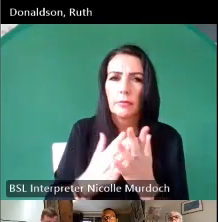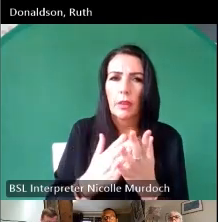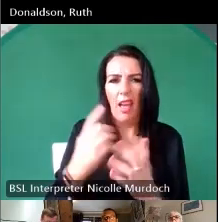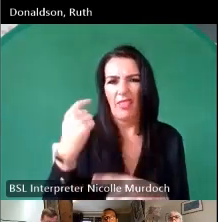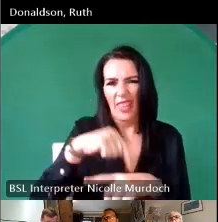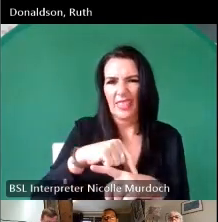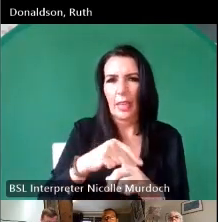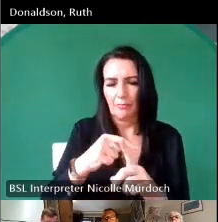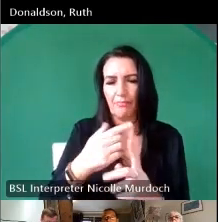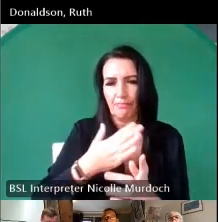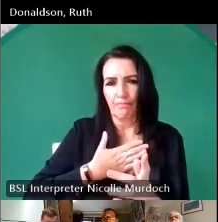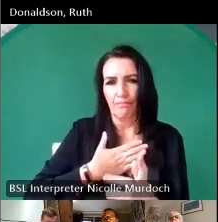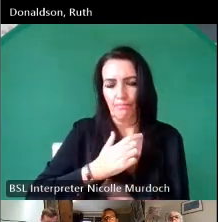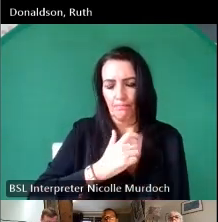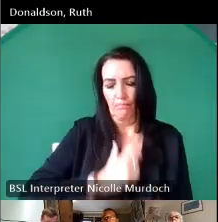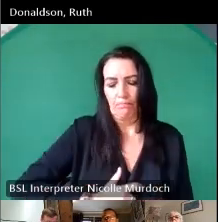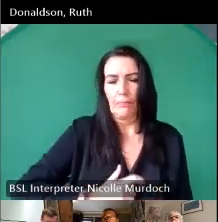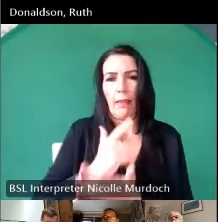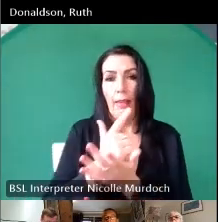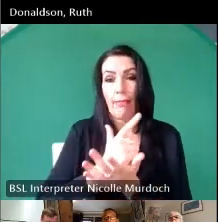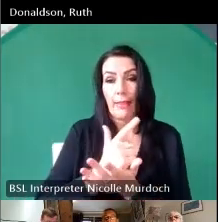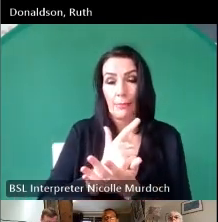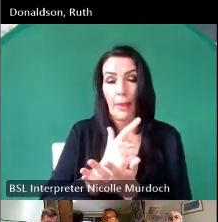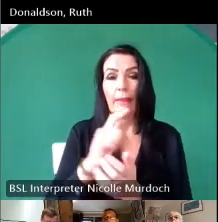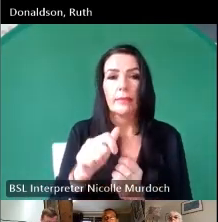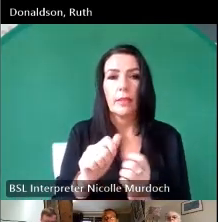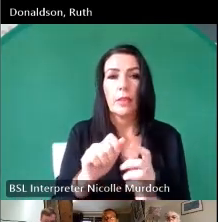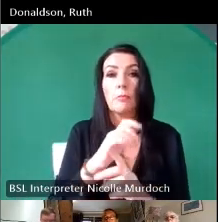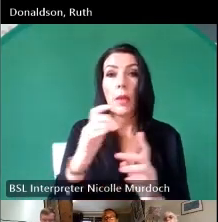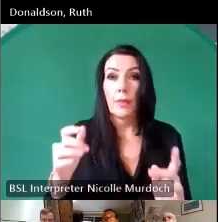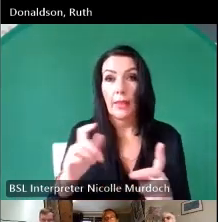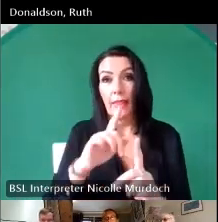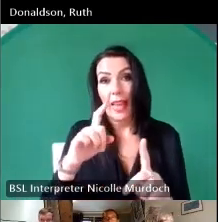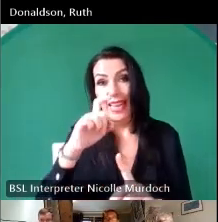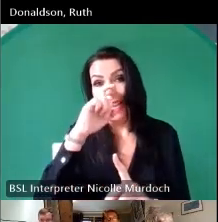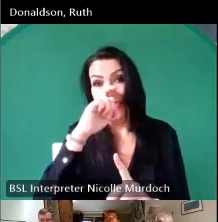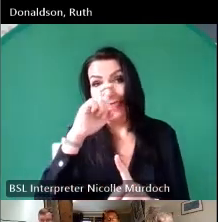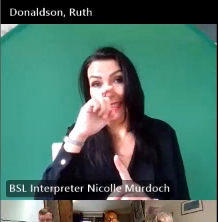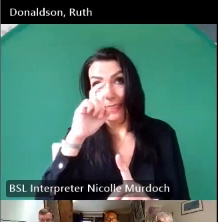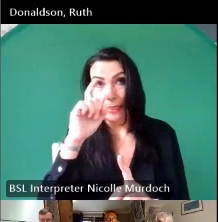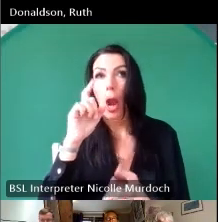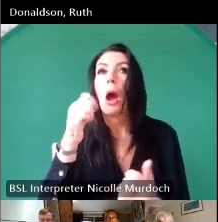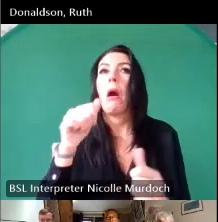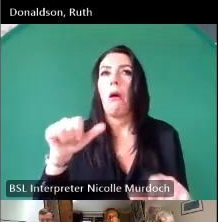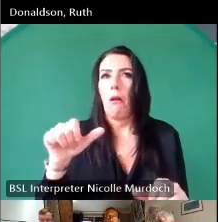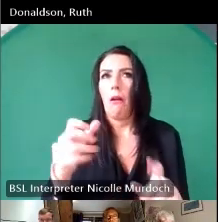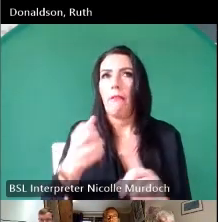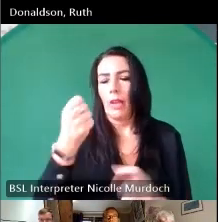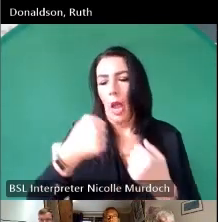clip is about his sister finding at and him finding out that his sister